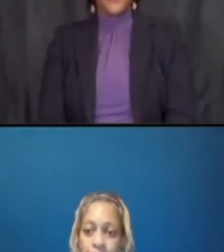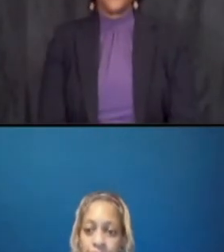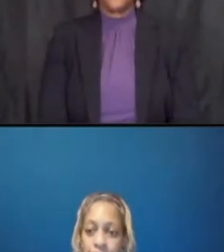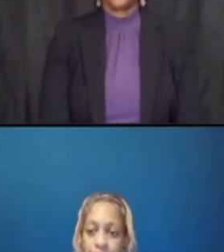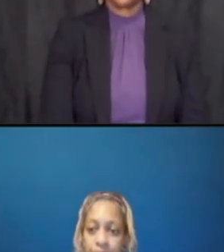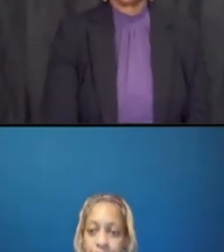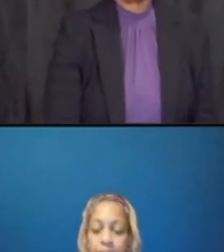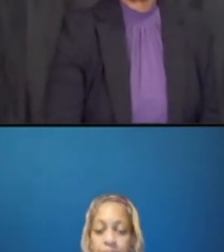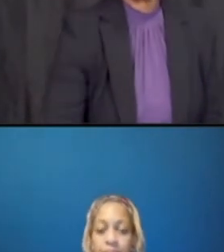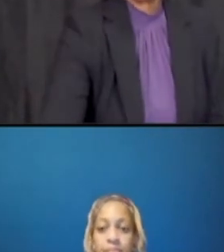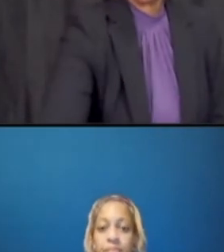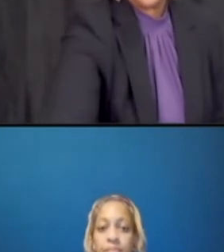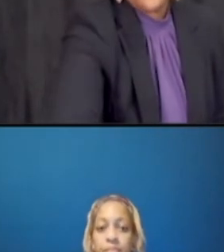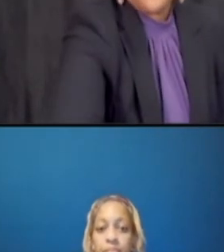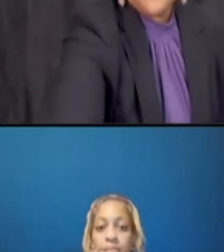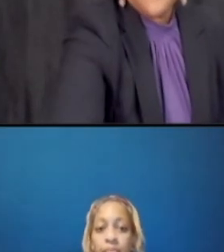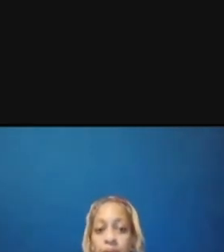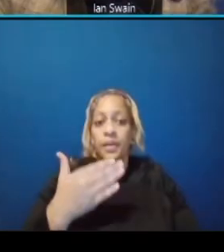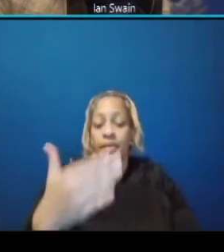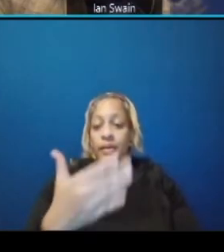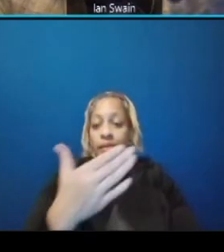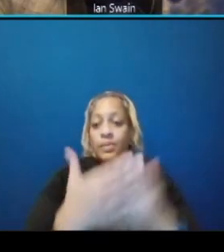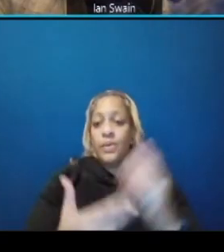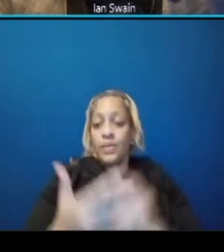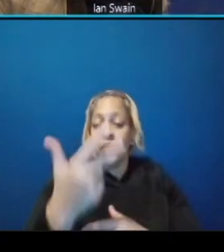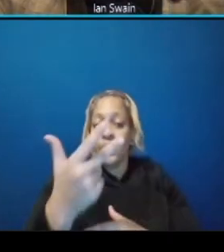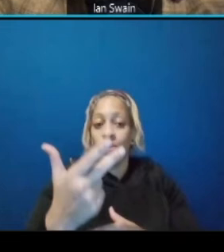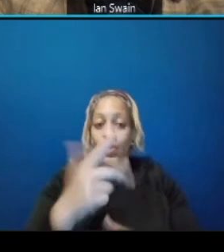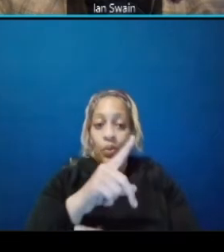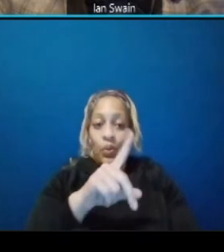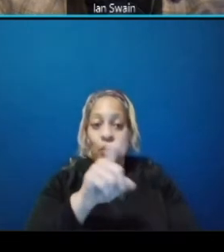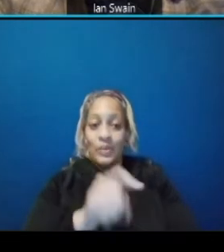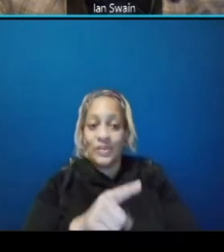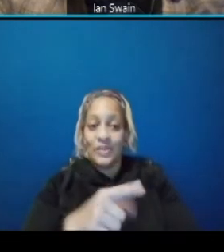you mentioned the sidewalk will be a variable with on the north side of benning